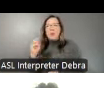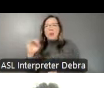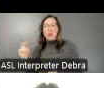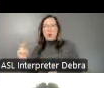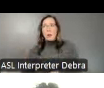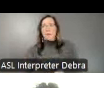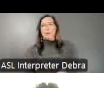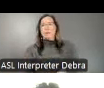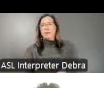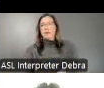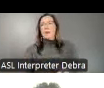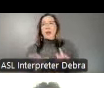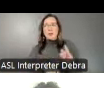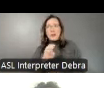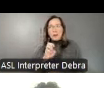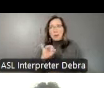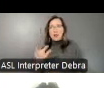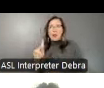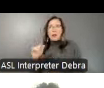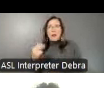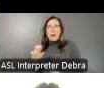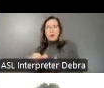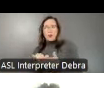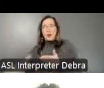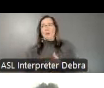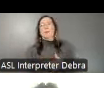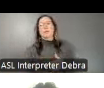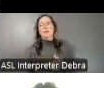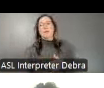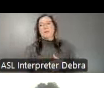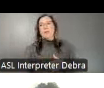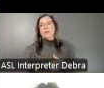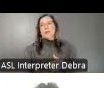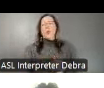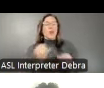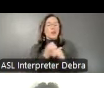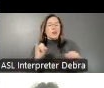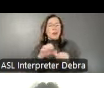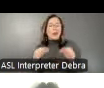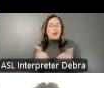Endowment for the Arts is an independent federal agency established by Congress in 1965,